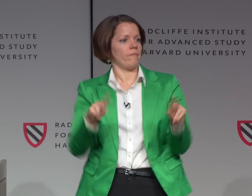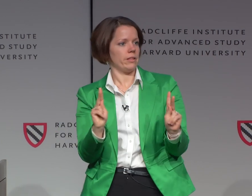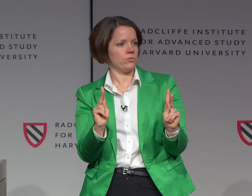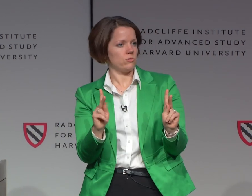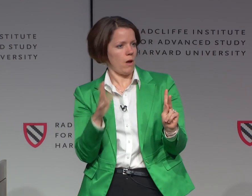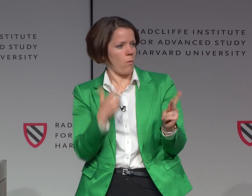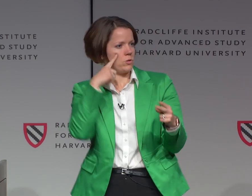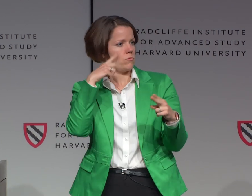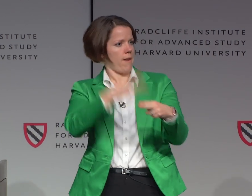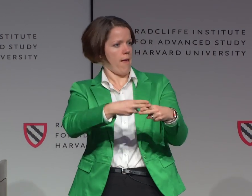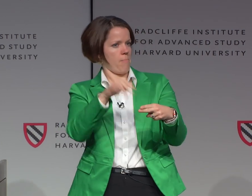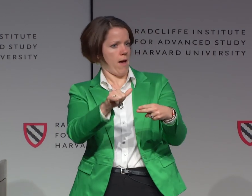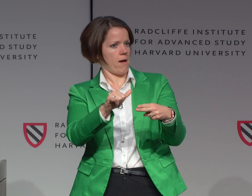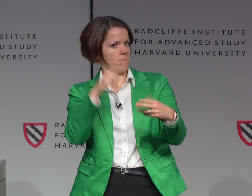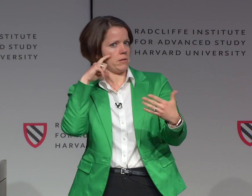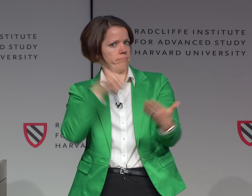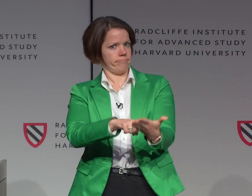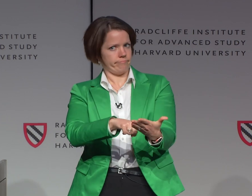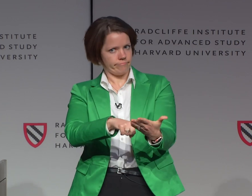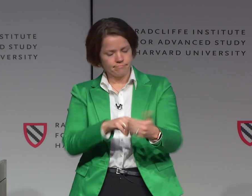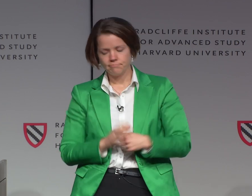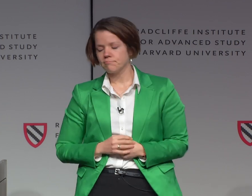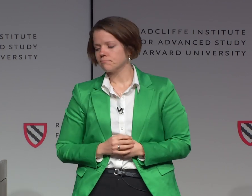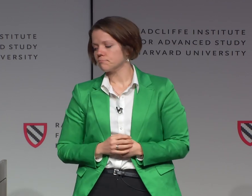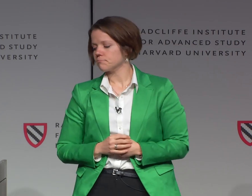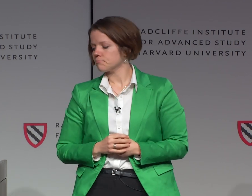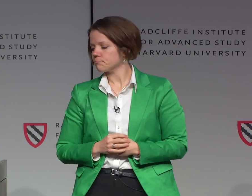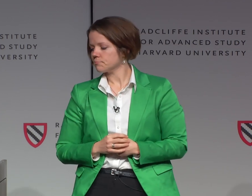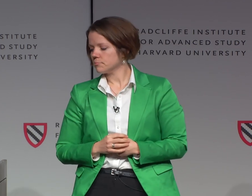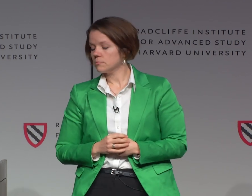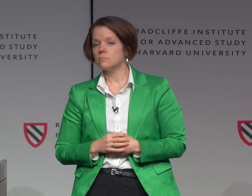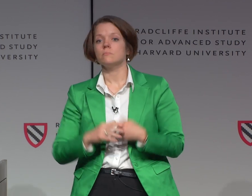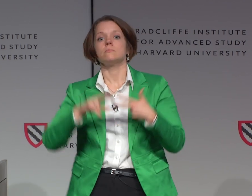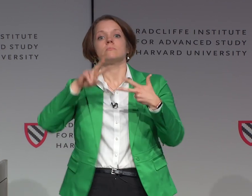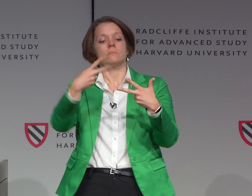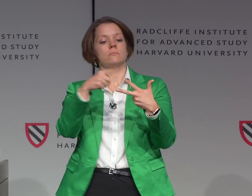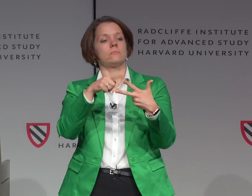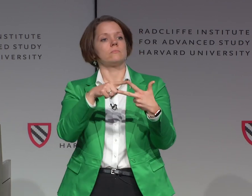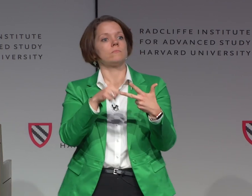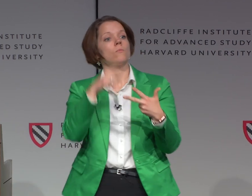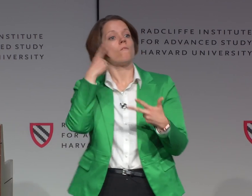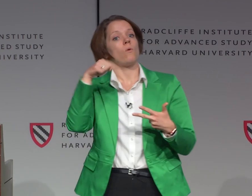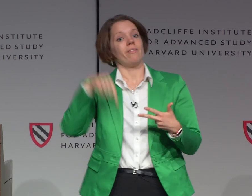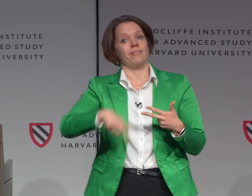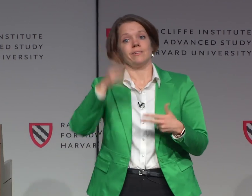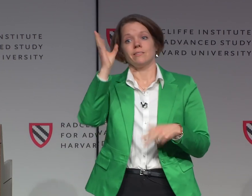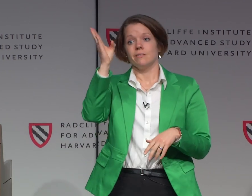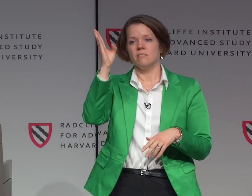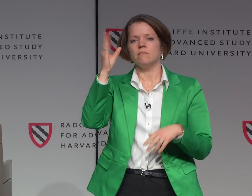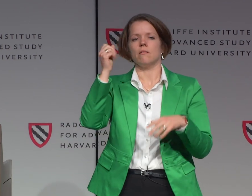and English, but I want to recognize that that has an inherent privilege for the language I choose to use.